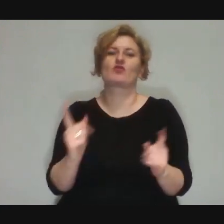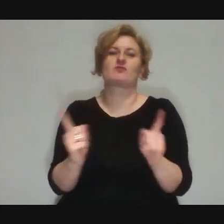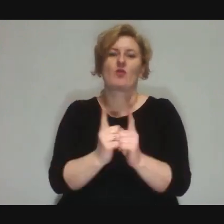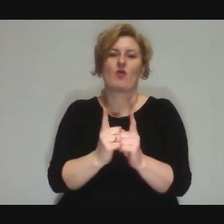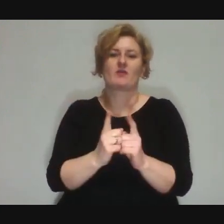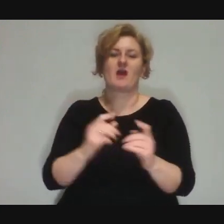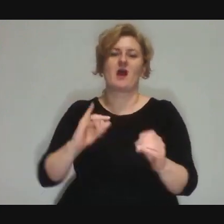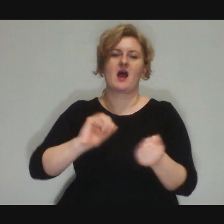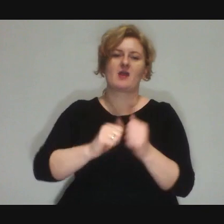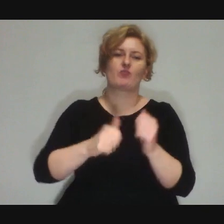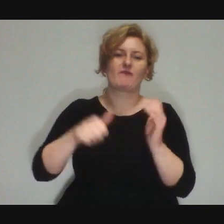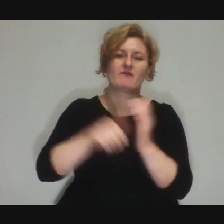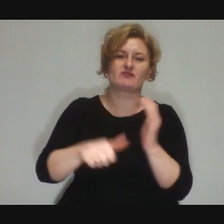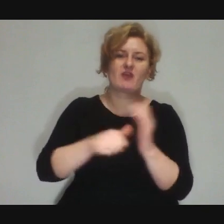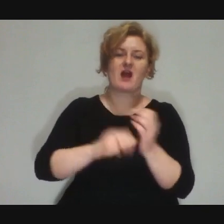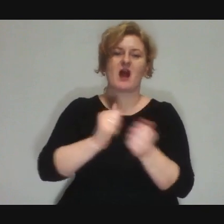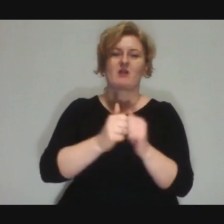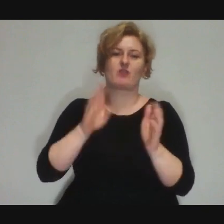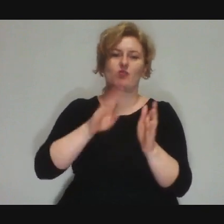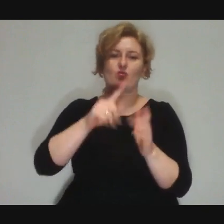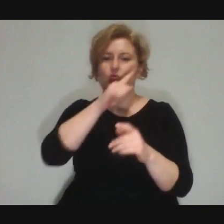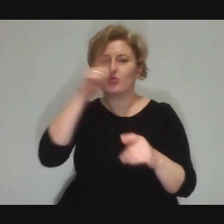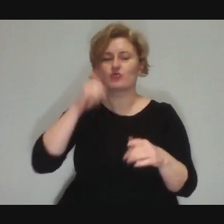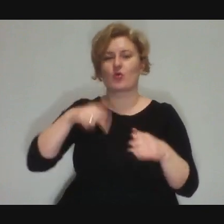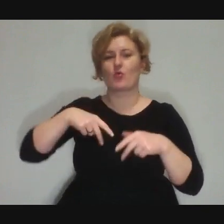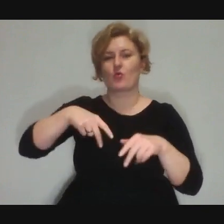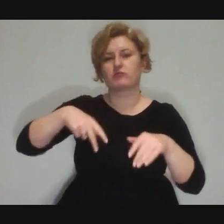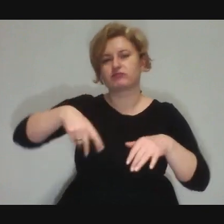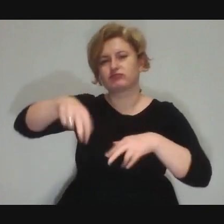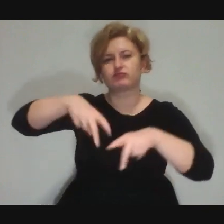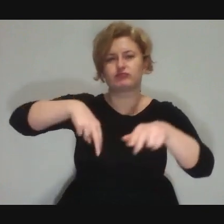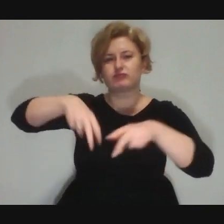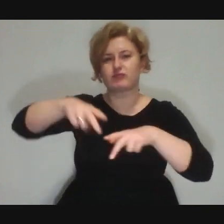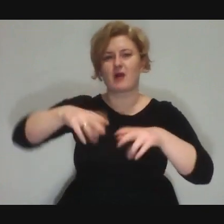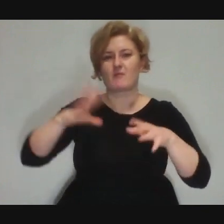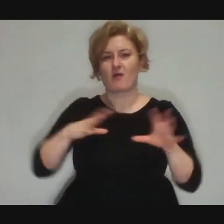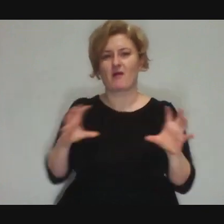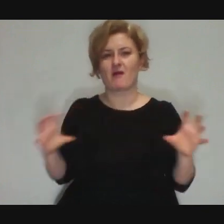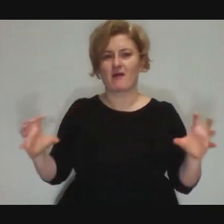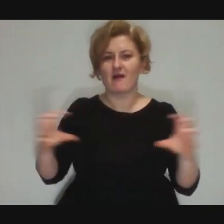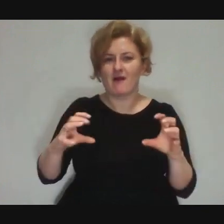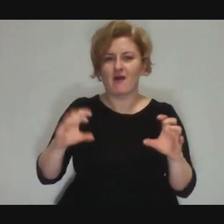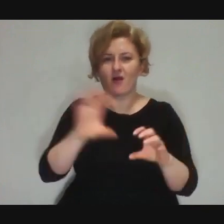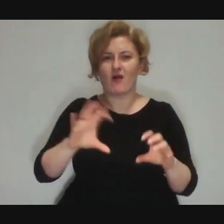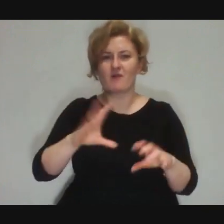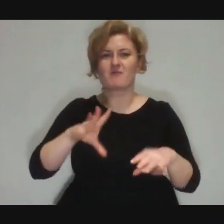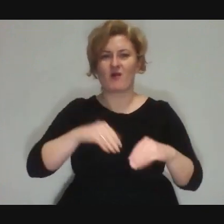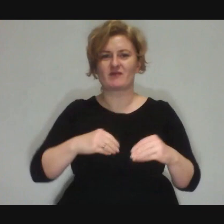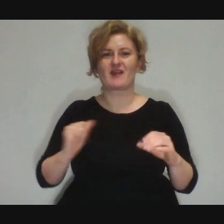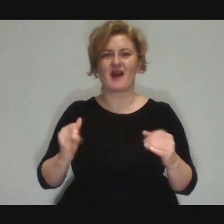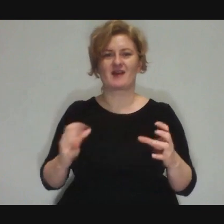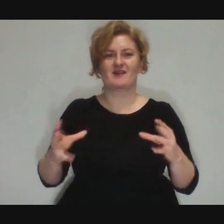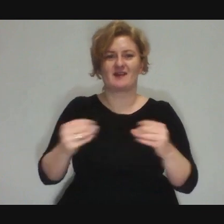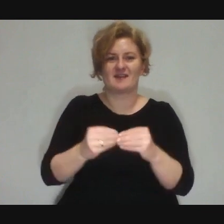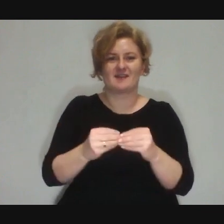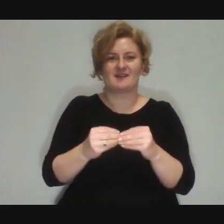it can be an organised school trip or people who are just on the street and how to get them together...